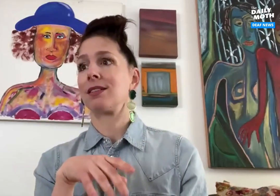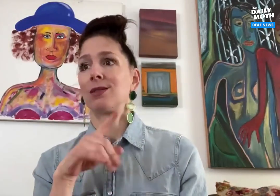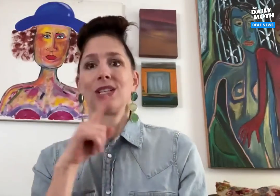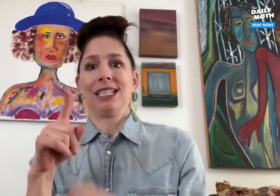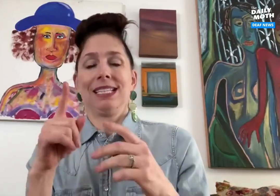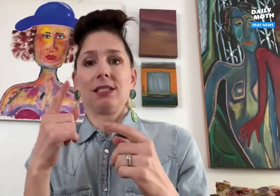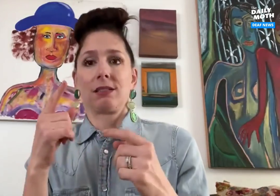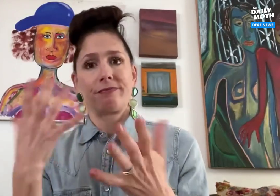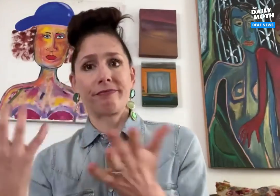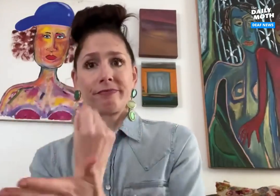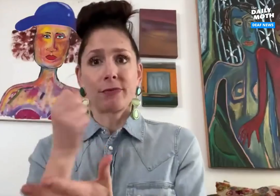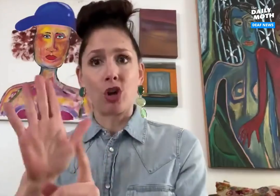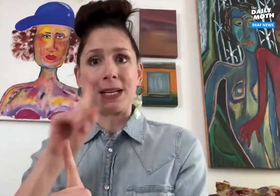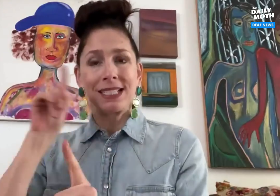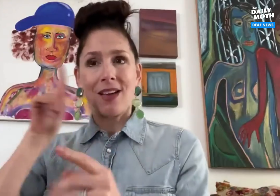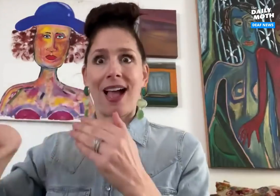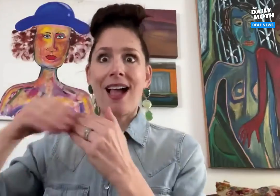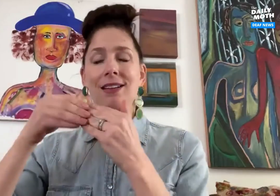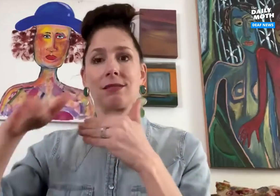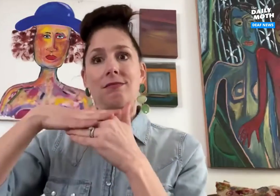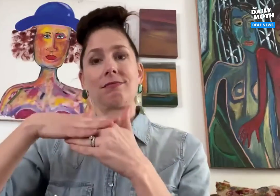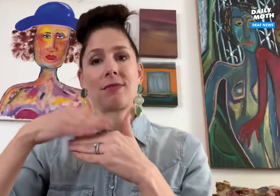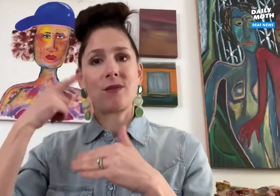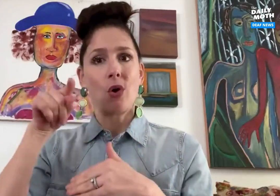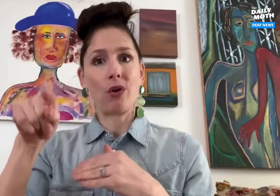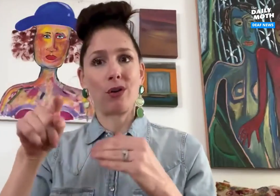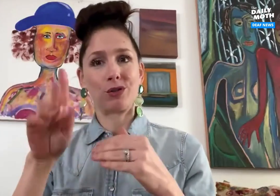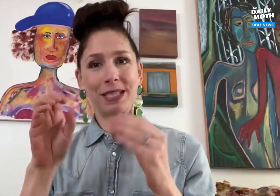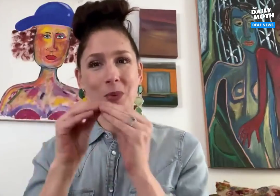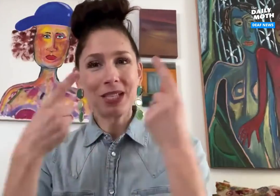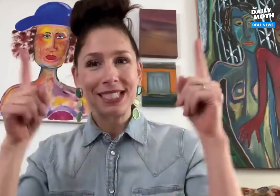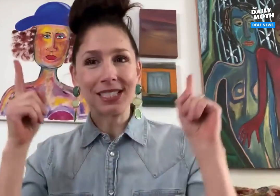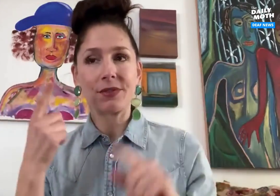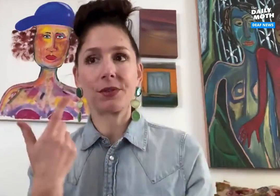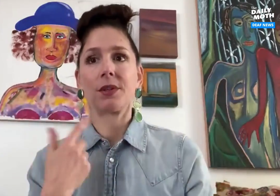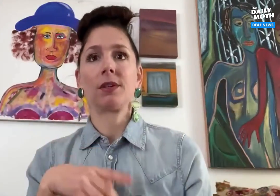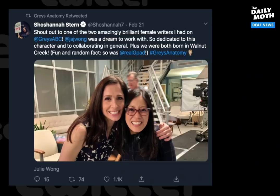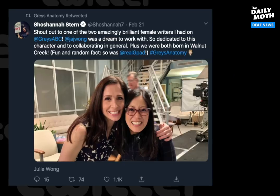For her character, being deaf is just an extra incentive for her to be more successful.